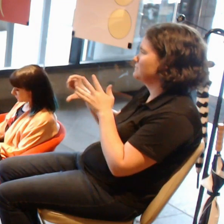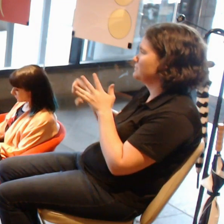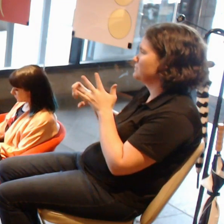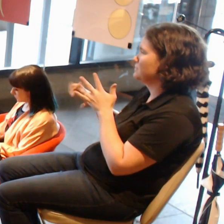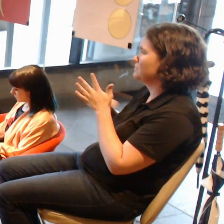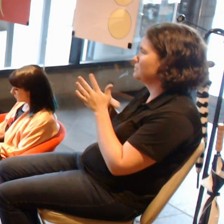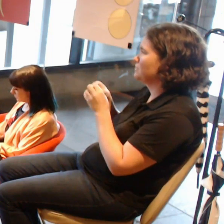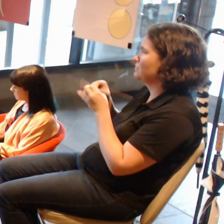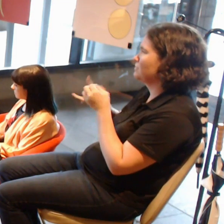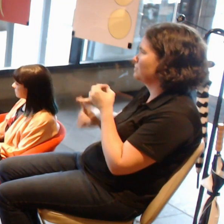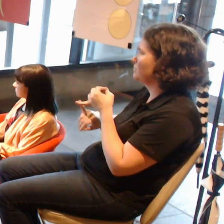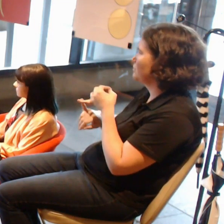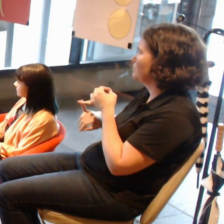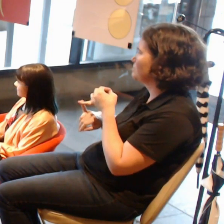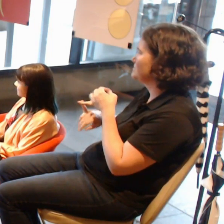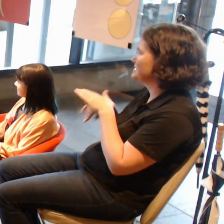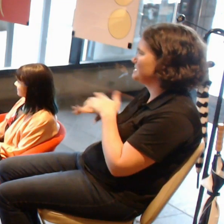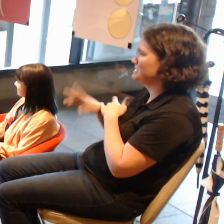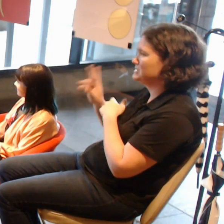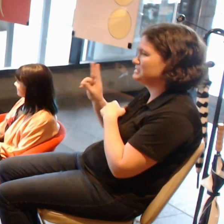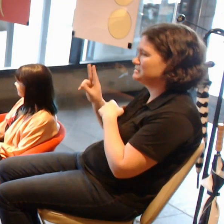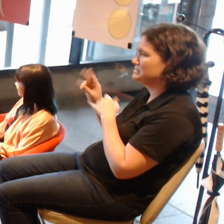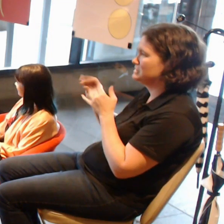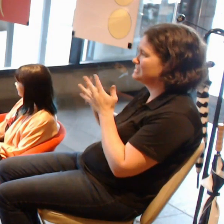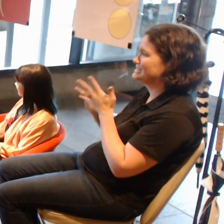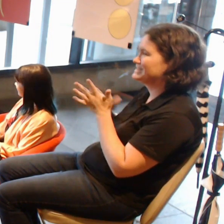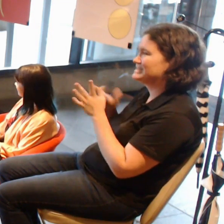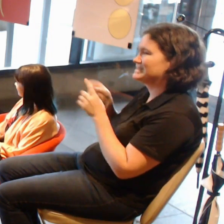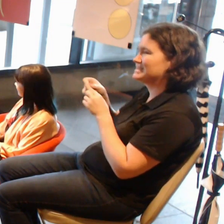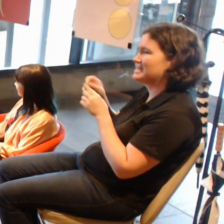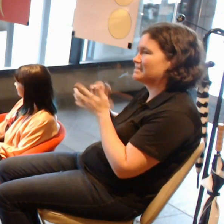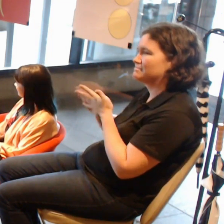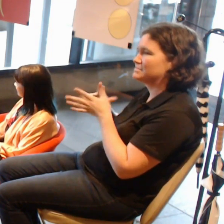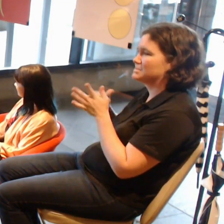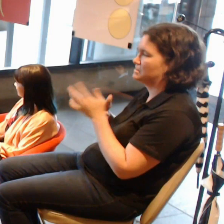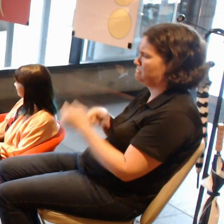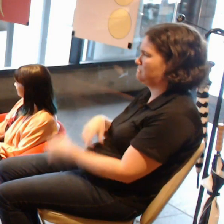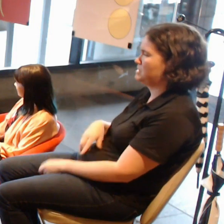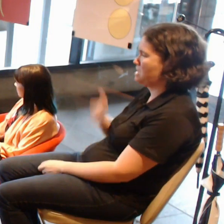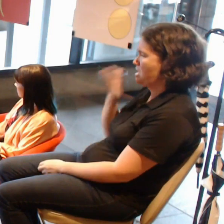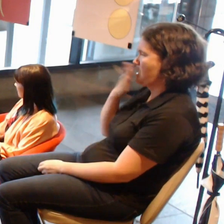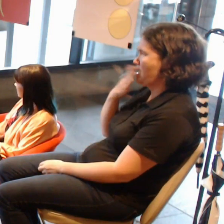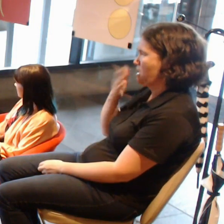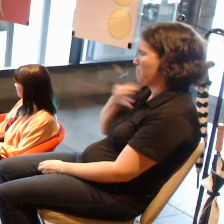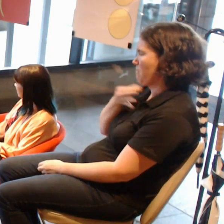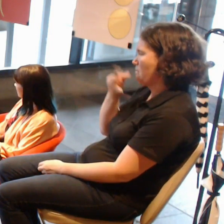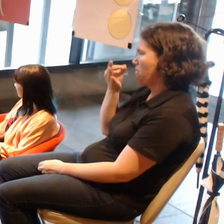It just seemed a bit boring to me. Yeah. A bit straightforward.